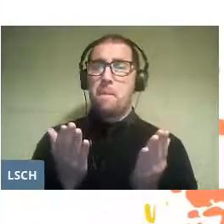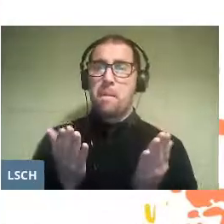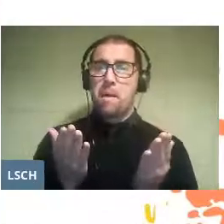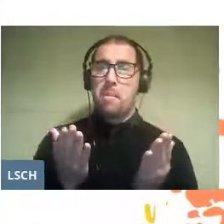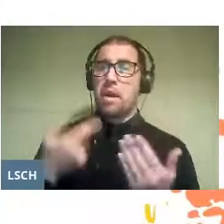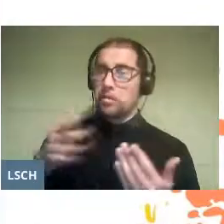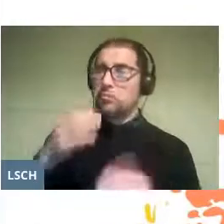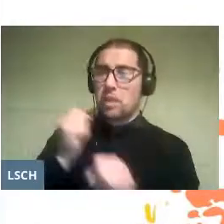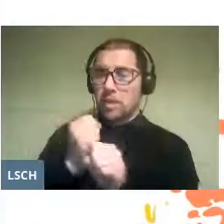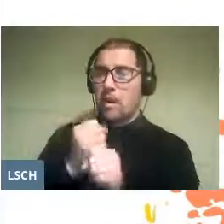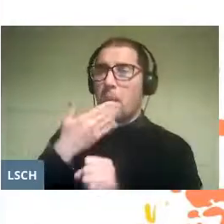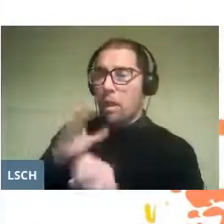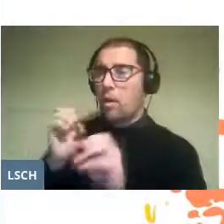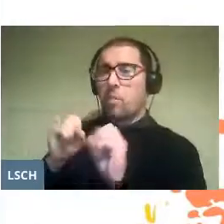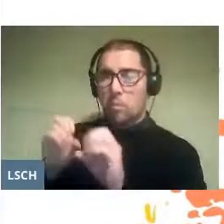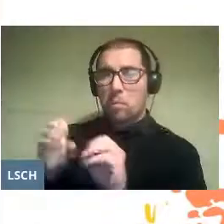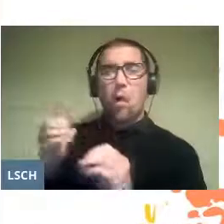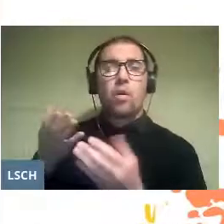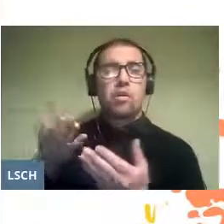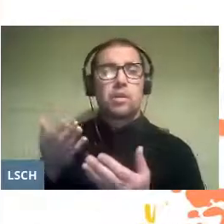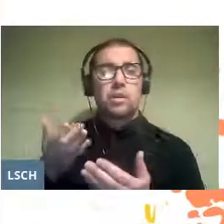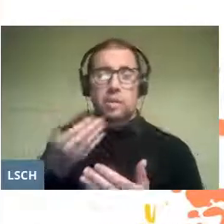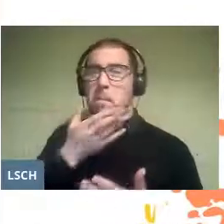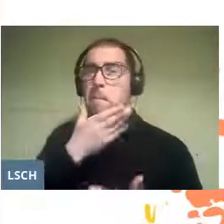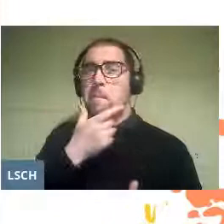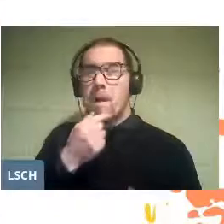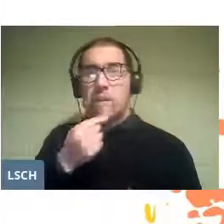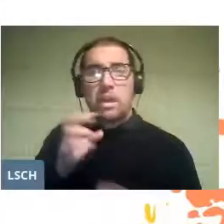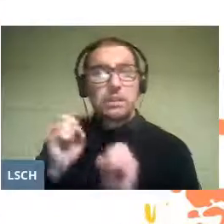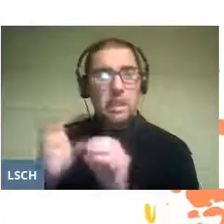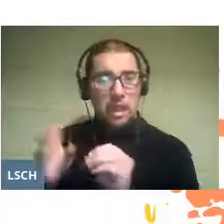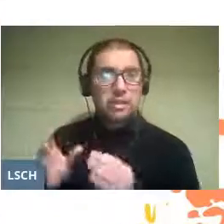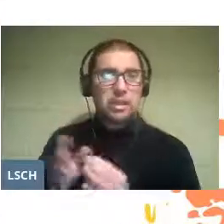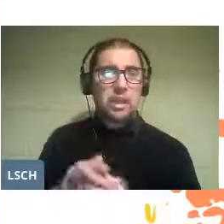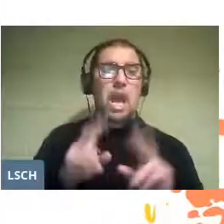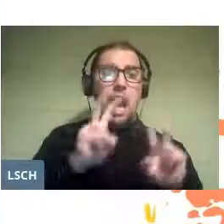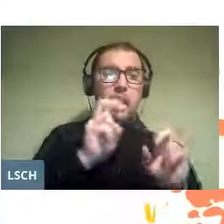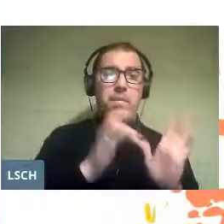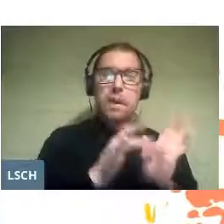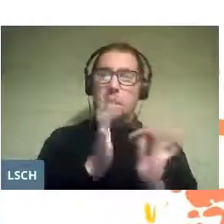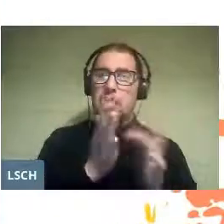and teach Christian doctrine better and more easily.